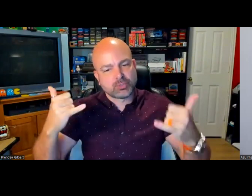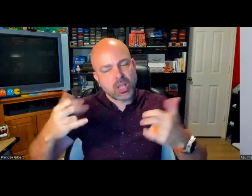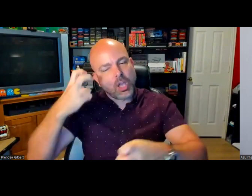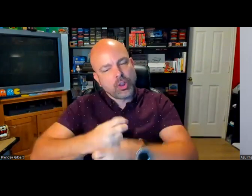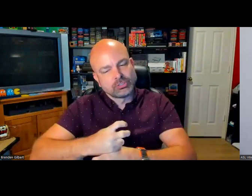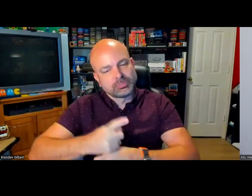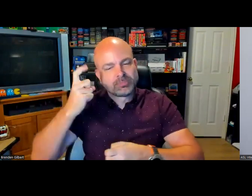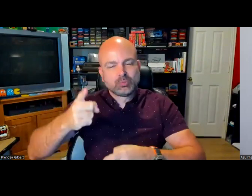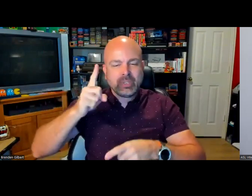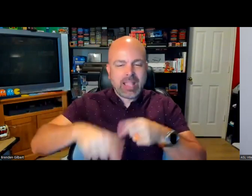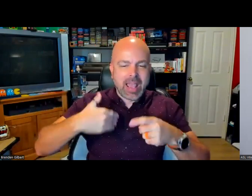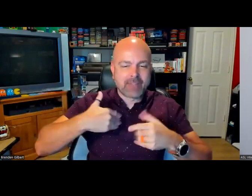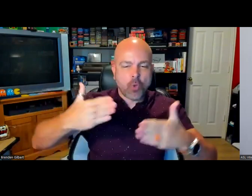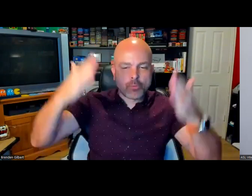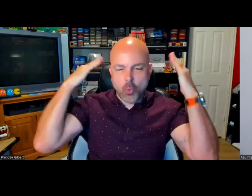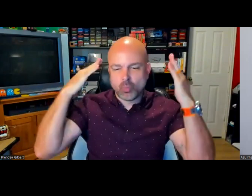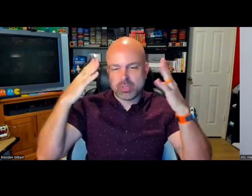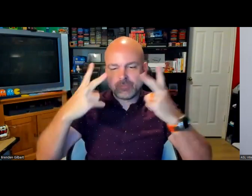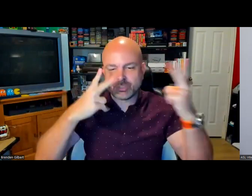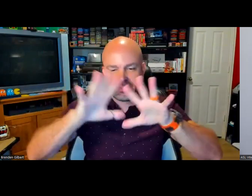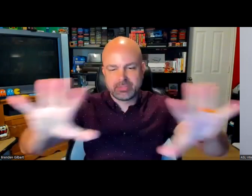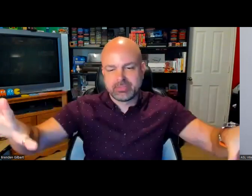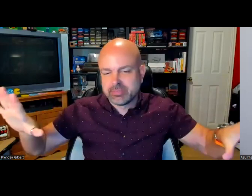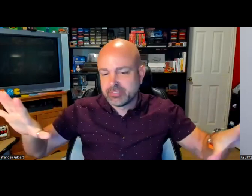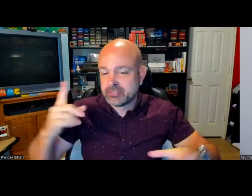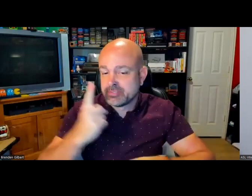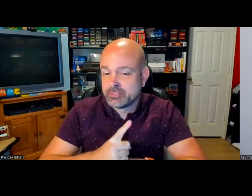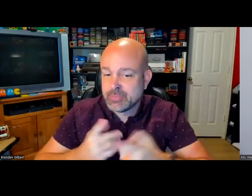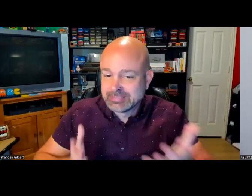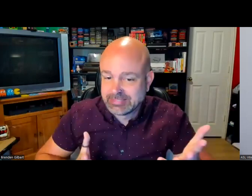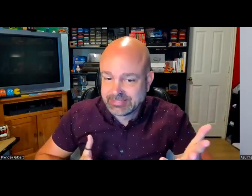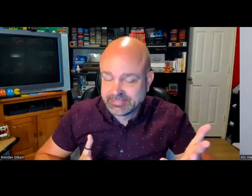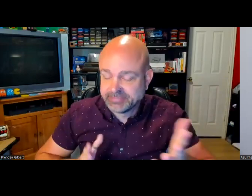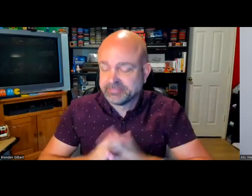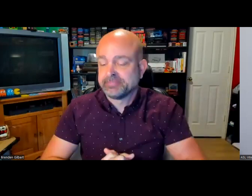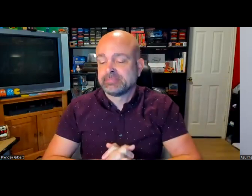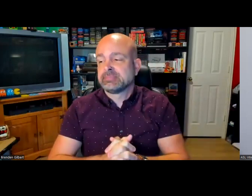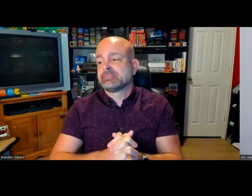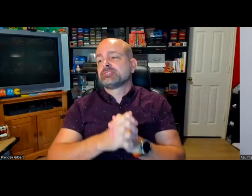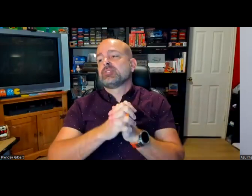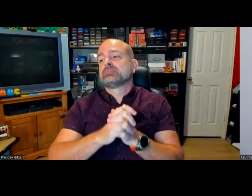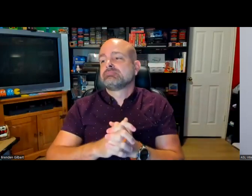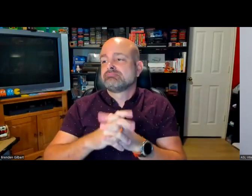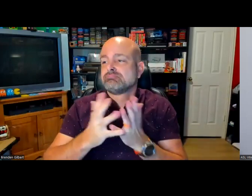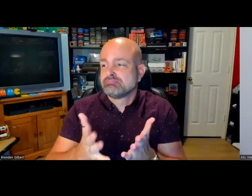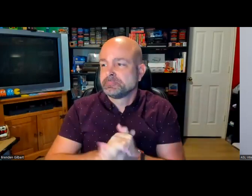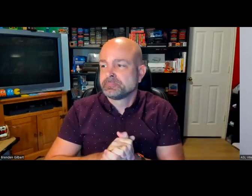in a virtual meeting room. Being able to see what everybody saying, that's not really accessible to me. So thinking